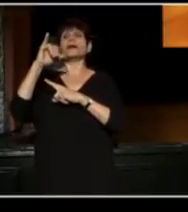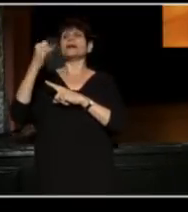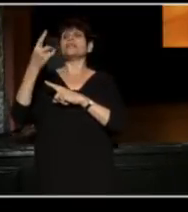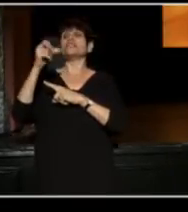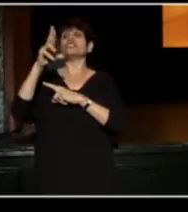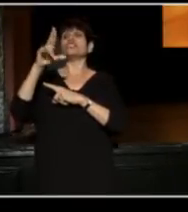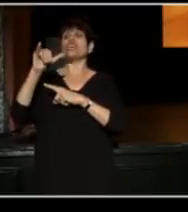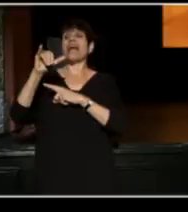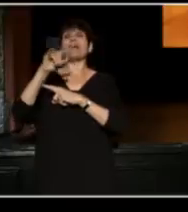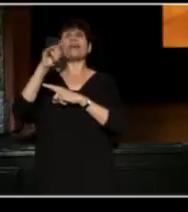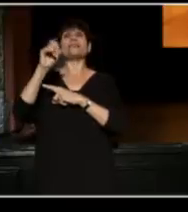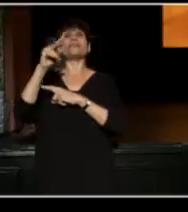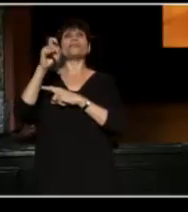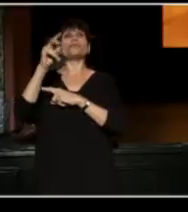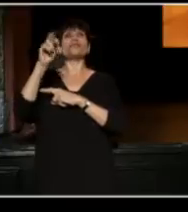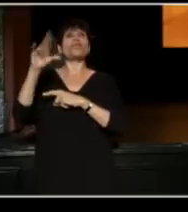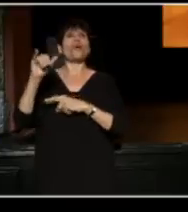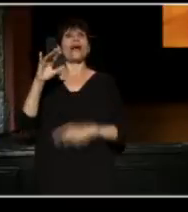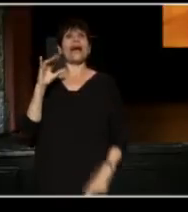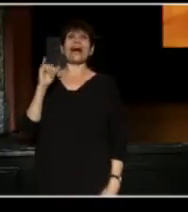and Cheswick in One Flew Over the Cuckoo's Nest.